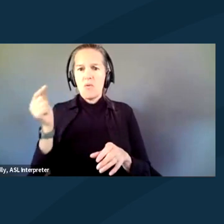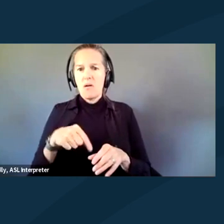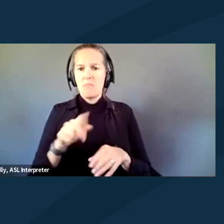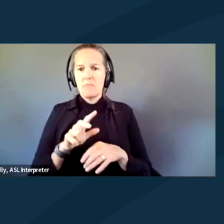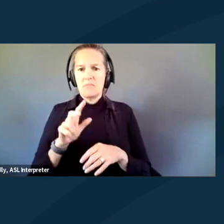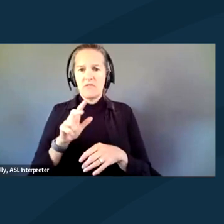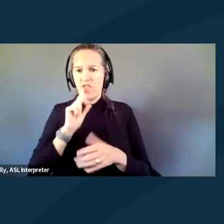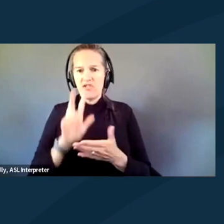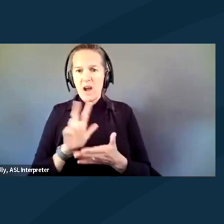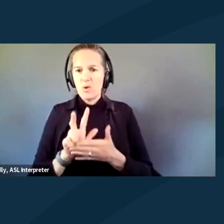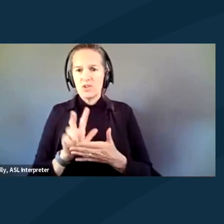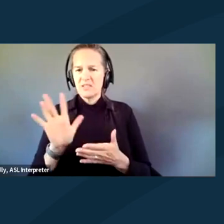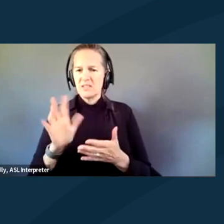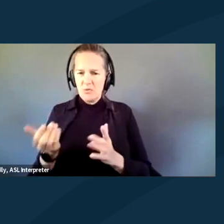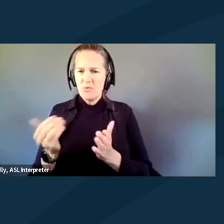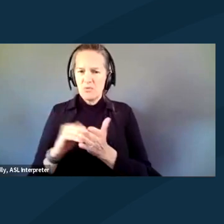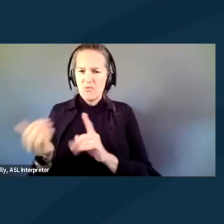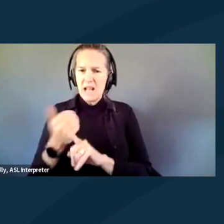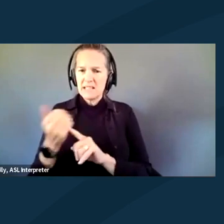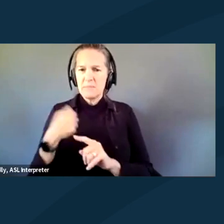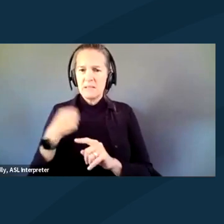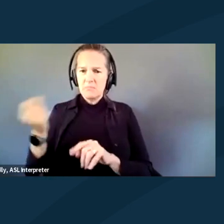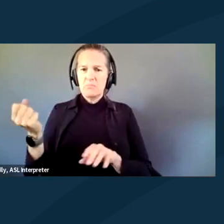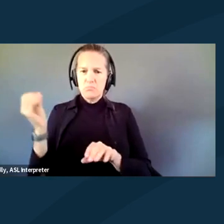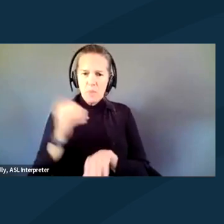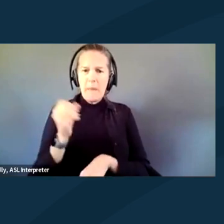Rearrest me and put me back in jail, put me back in my cell."